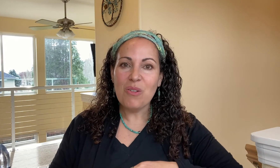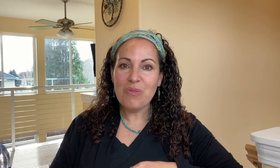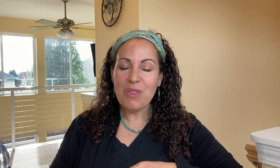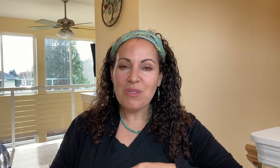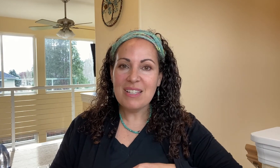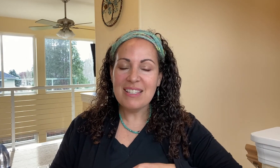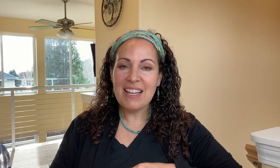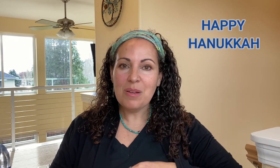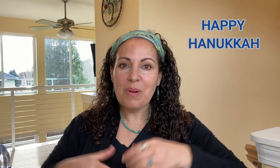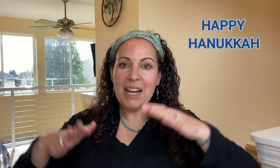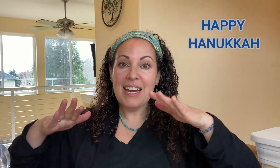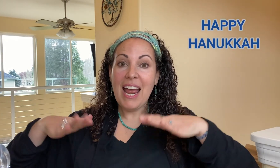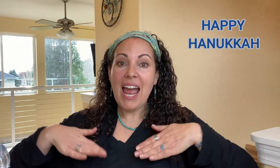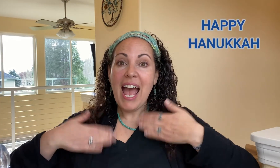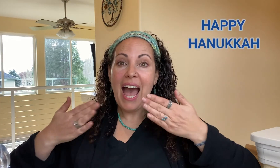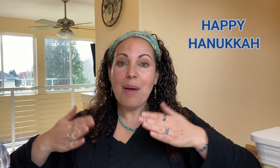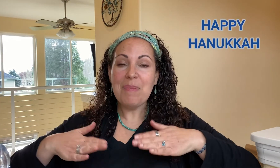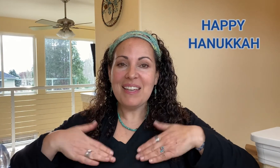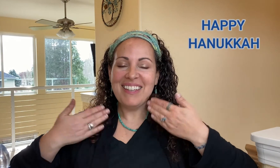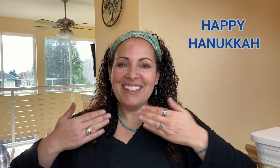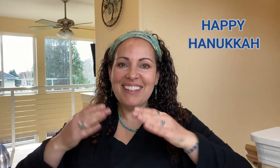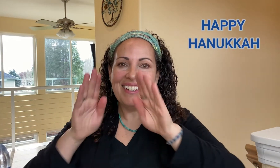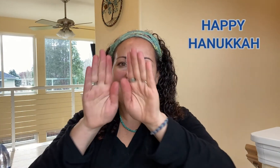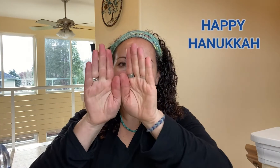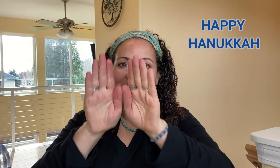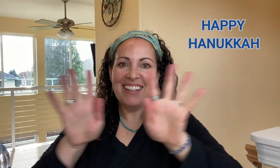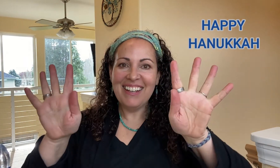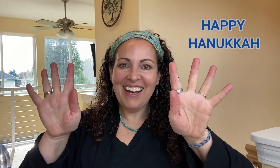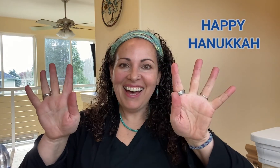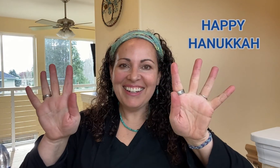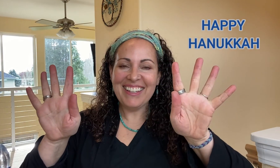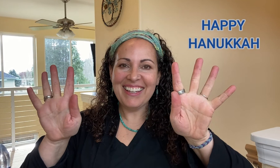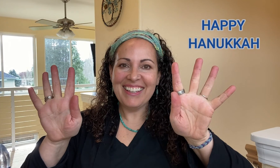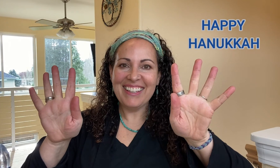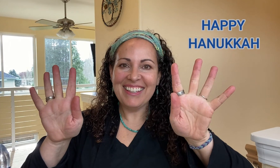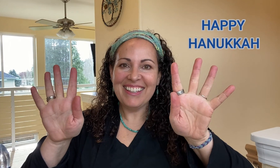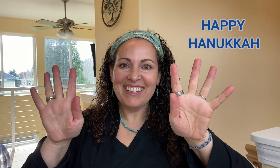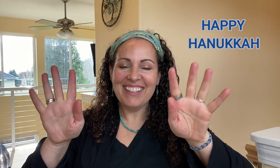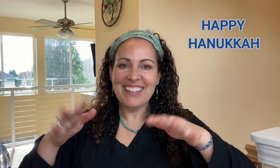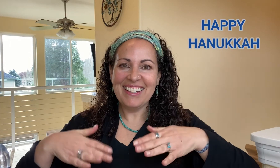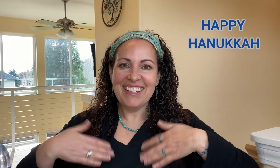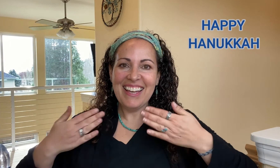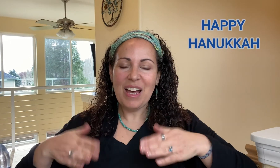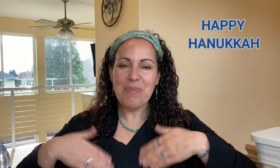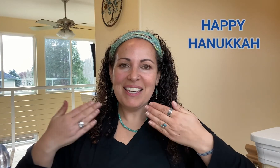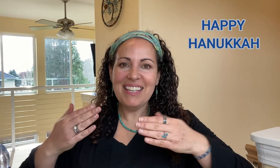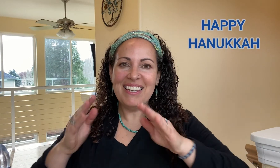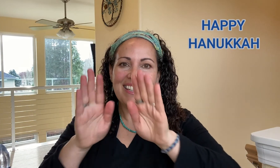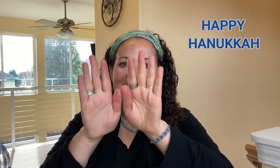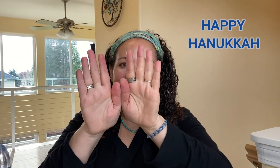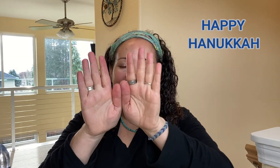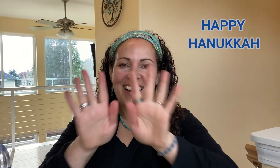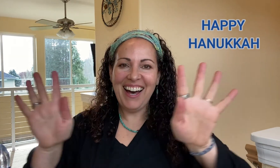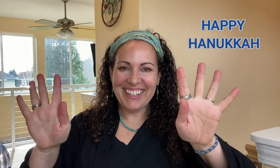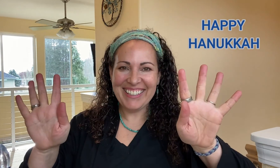So for those that celebrate, Happy Hanukkah! Happy Hanukkah!